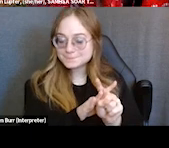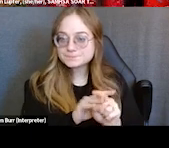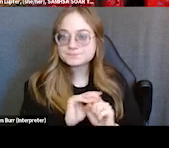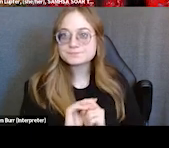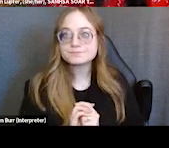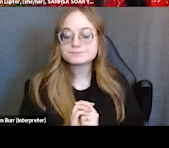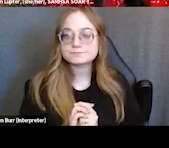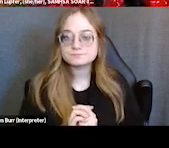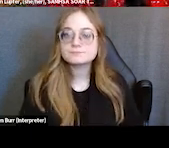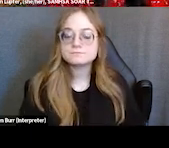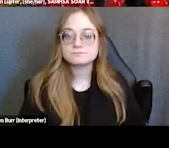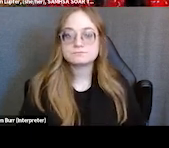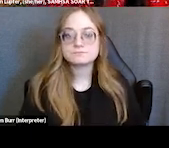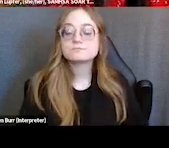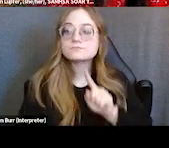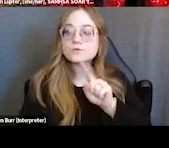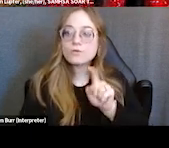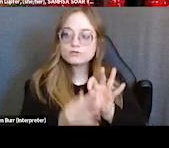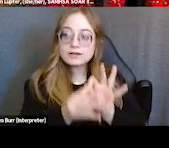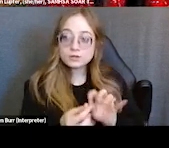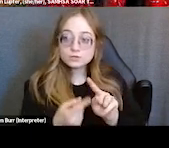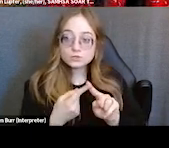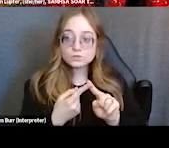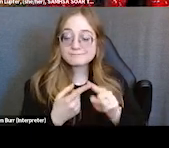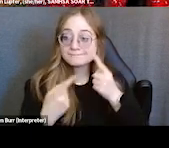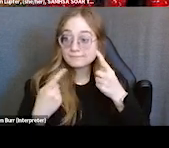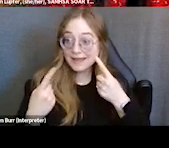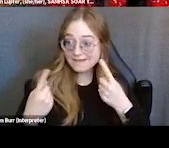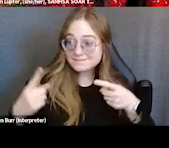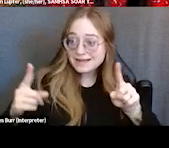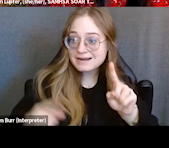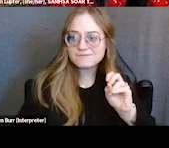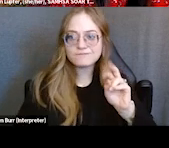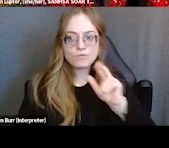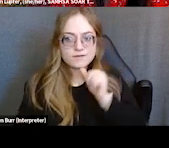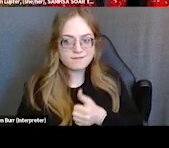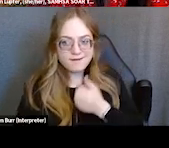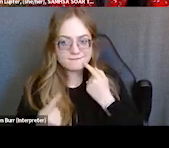the question related to the effectiveness of long-acting injectables compared to pills